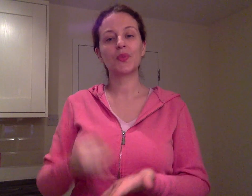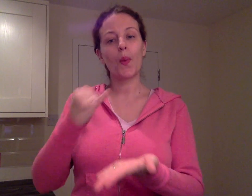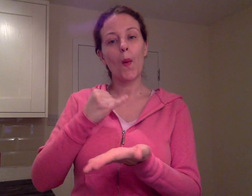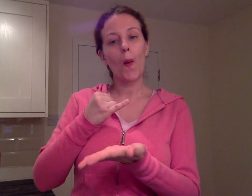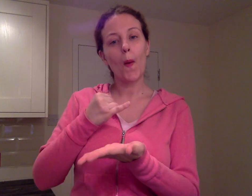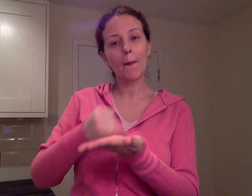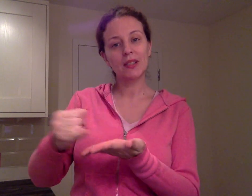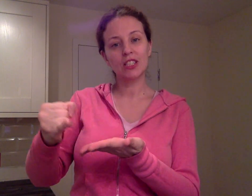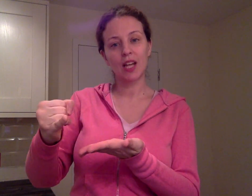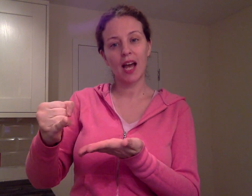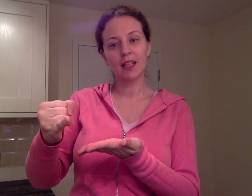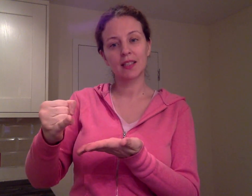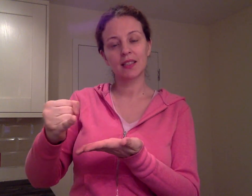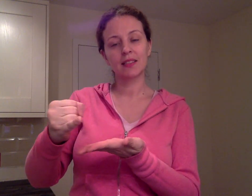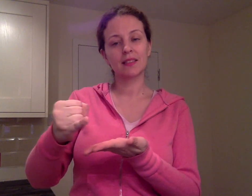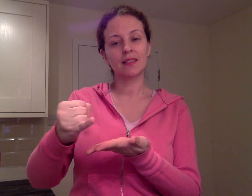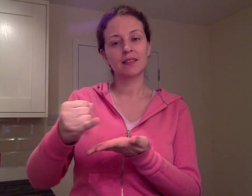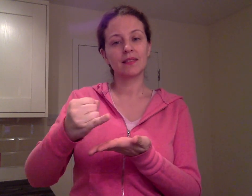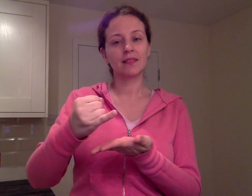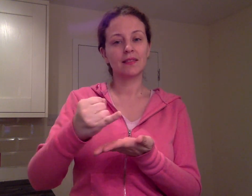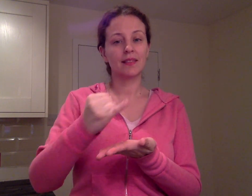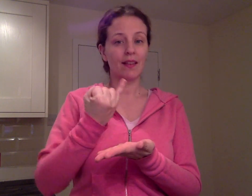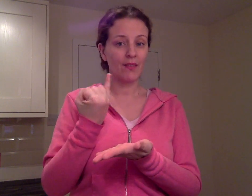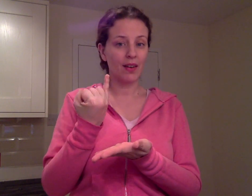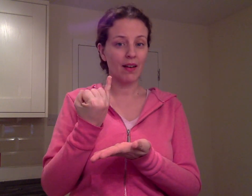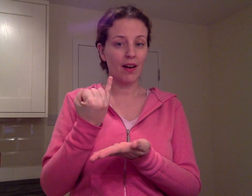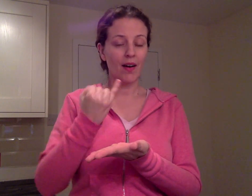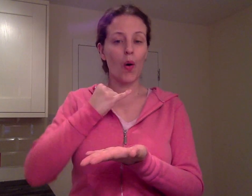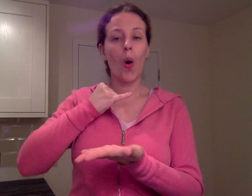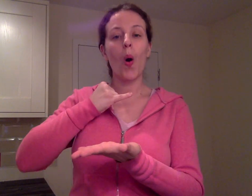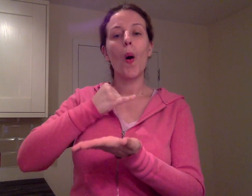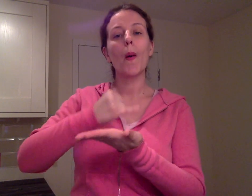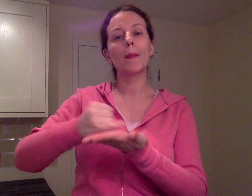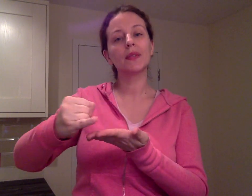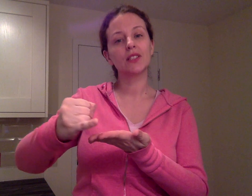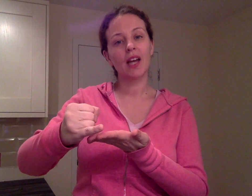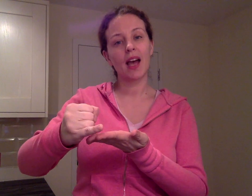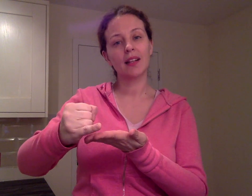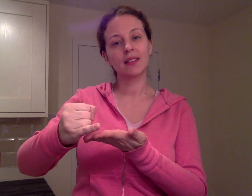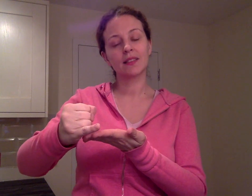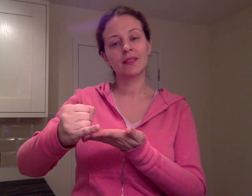OBJECT or OBJECTION